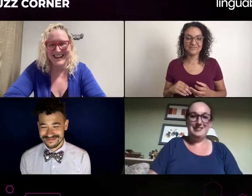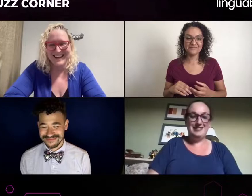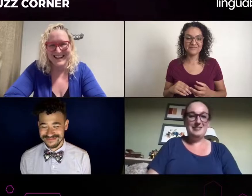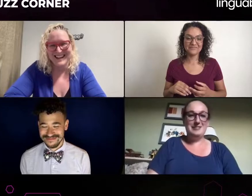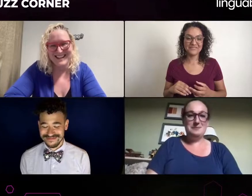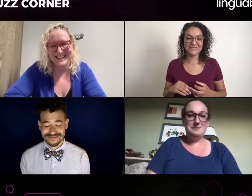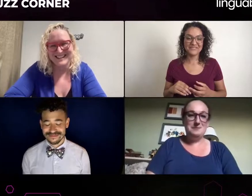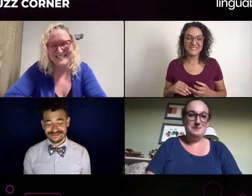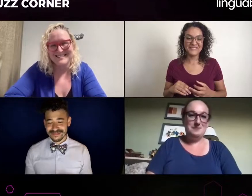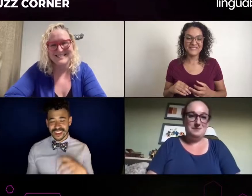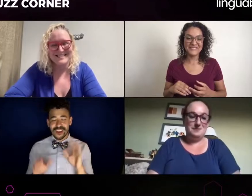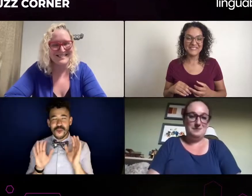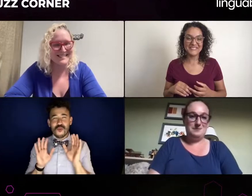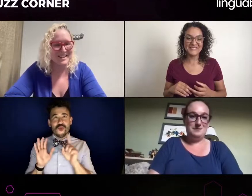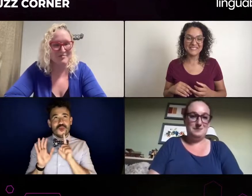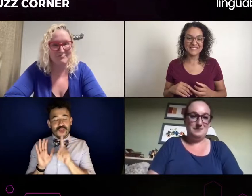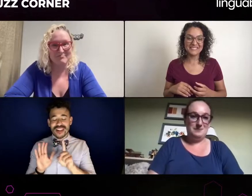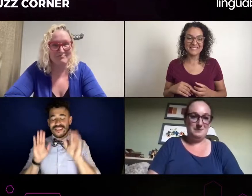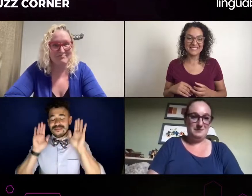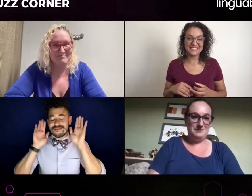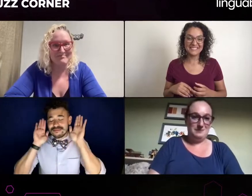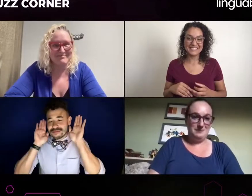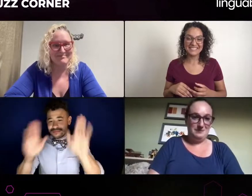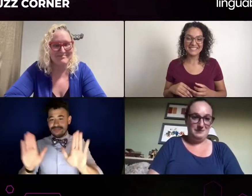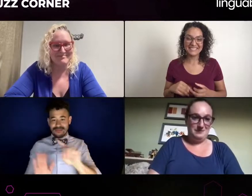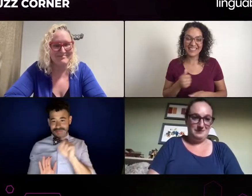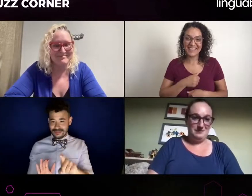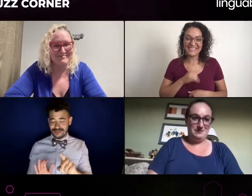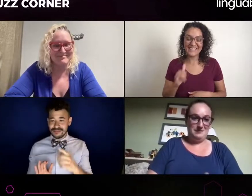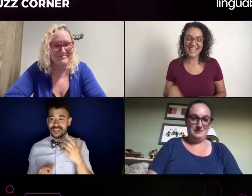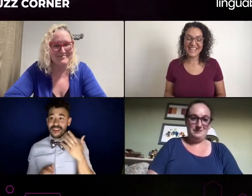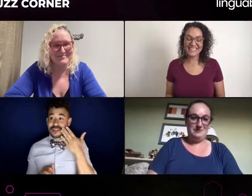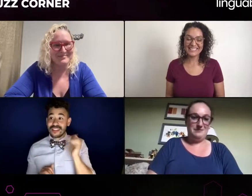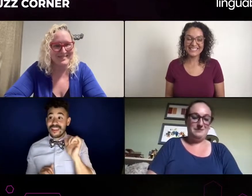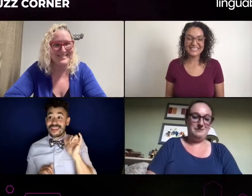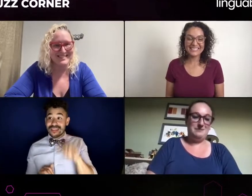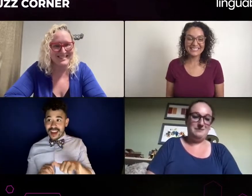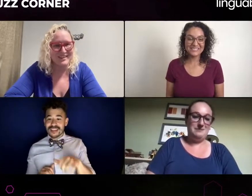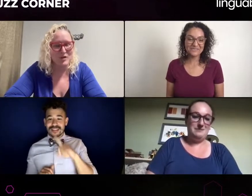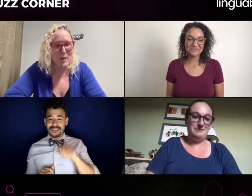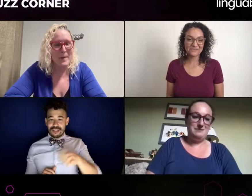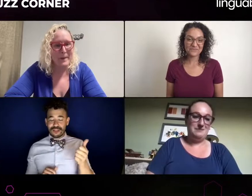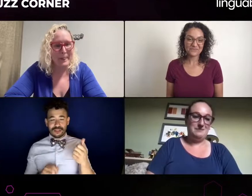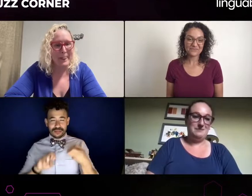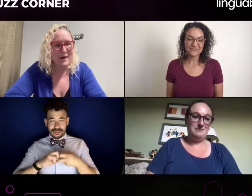I am trying to think back and see if I had any kind of experience. I remember in L.A., I definitely had that experience